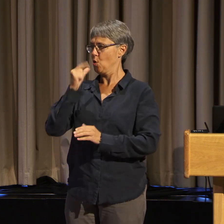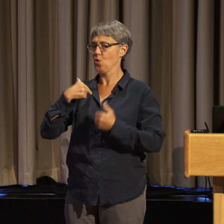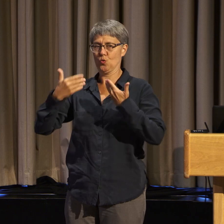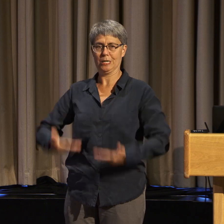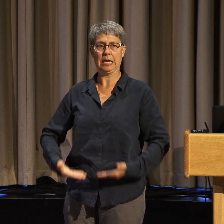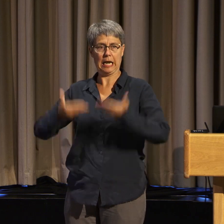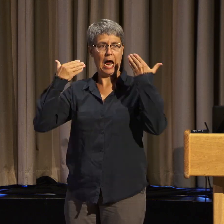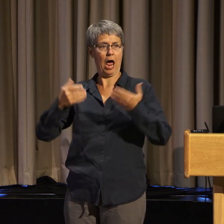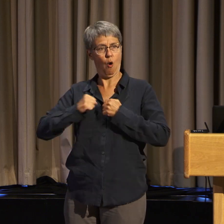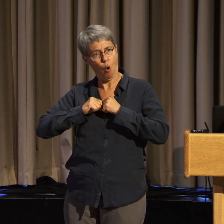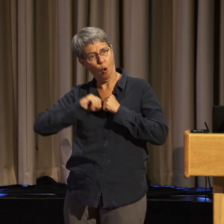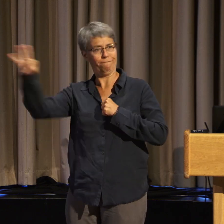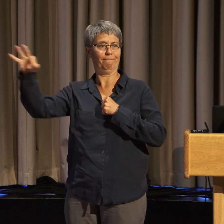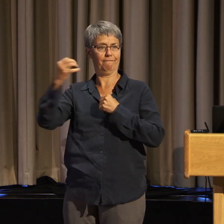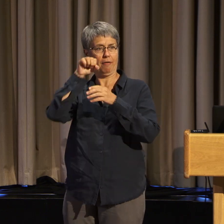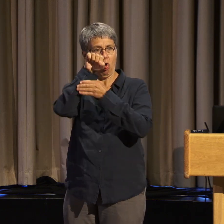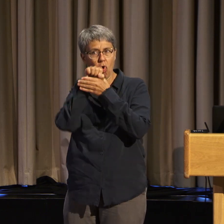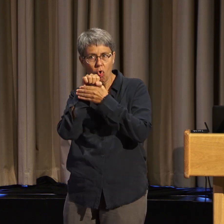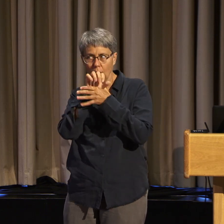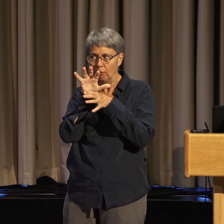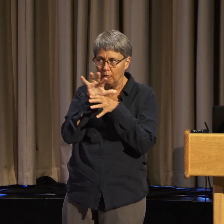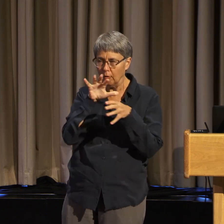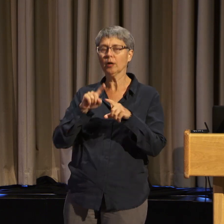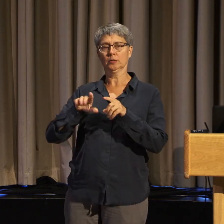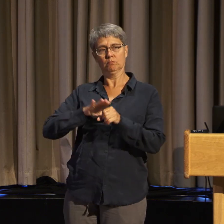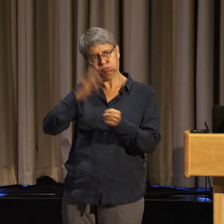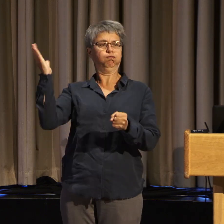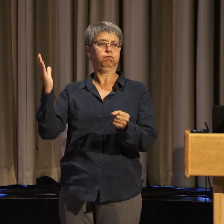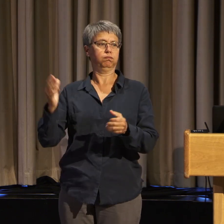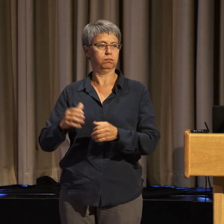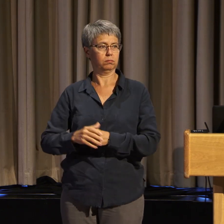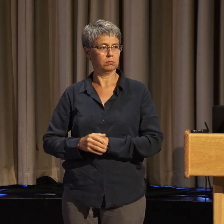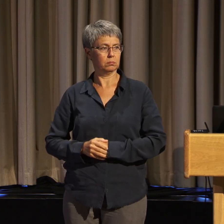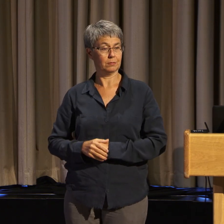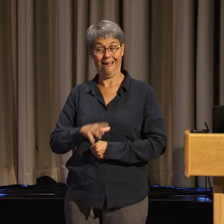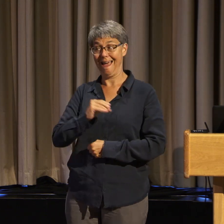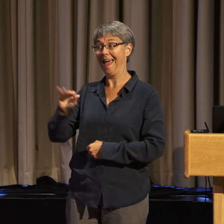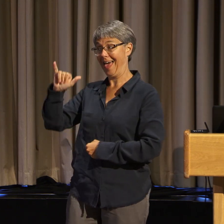members know now. And trust me, my sister Gwen Jackson got her water.